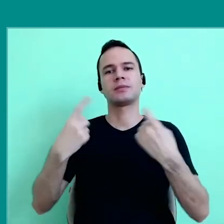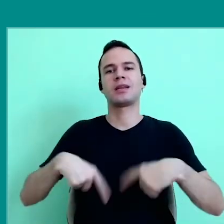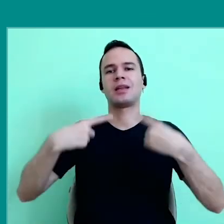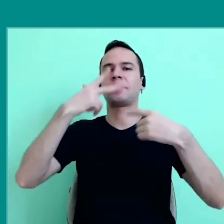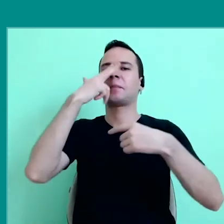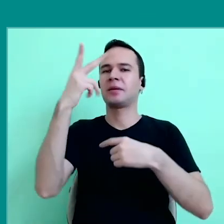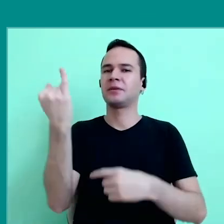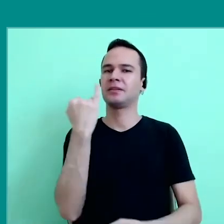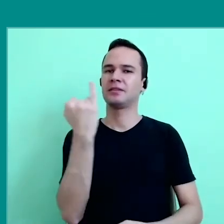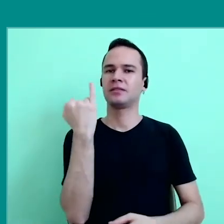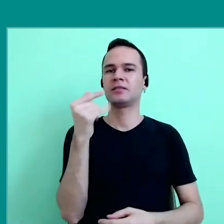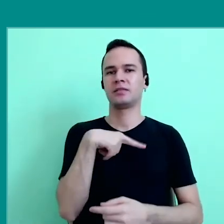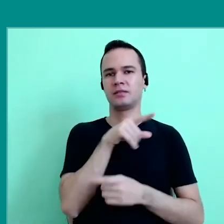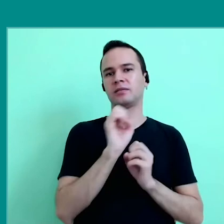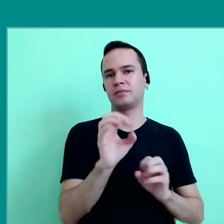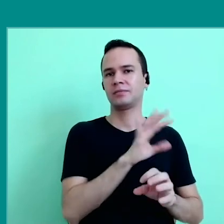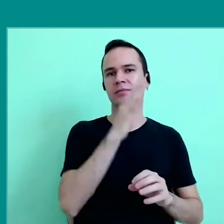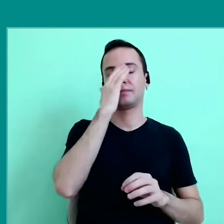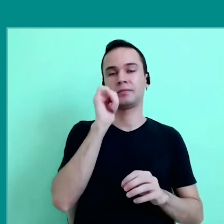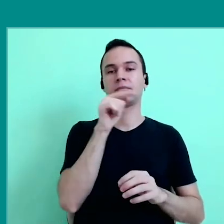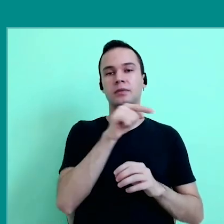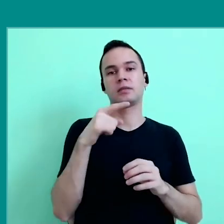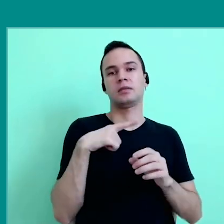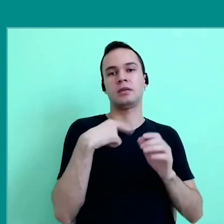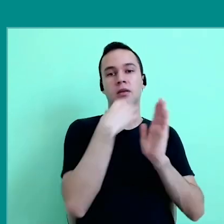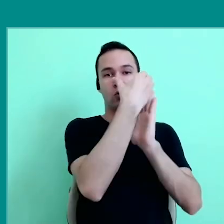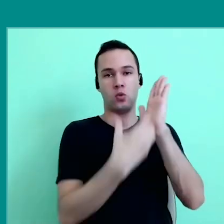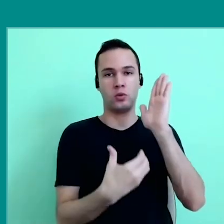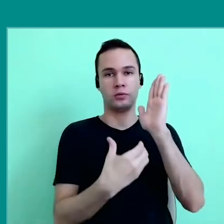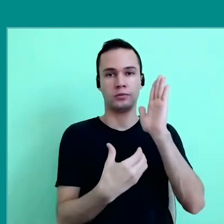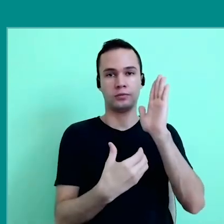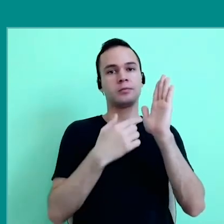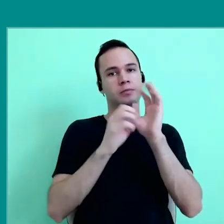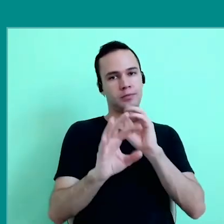and it seems very important to me, that is in teacher training, be in the curriculum of students training.